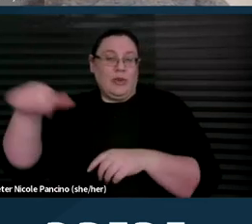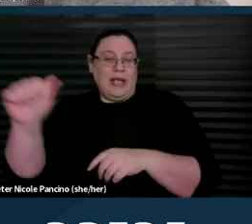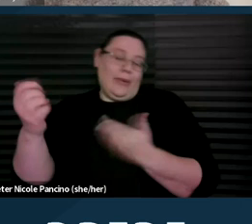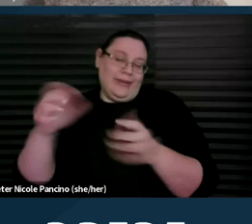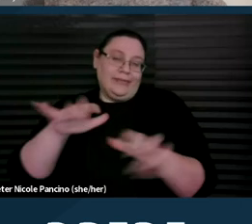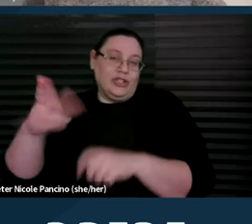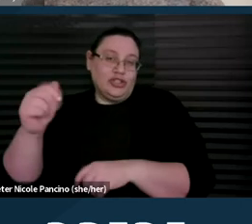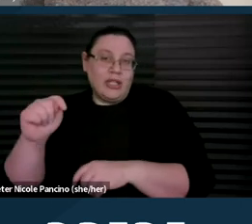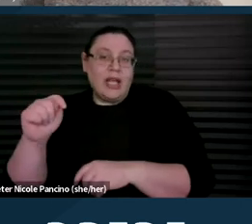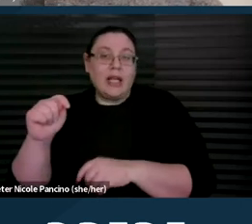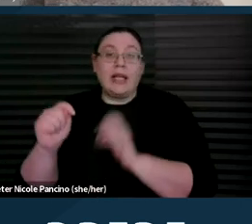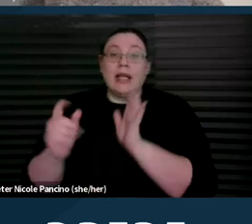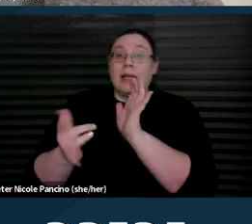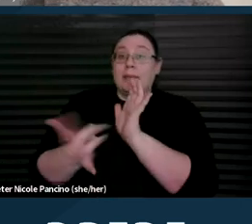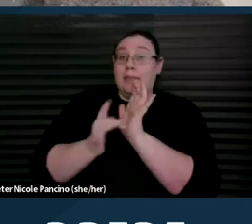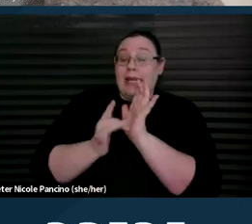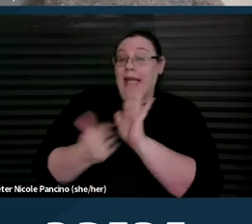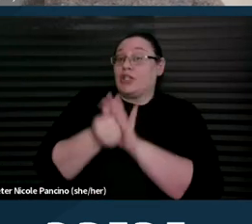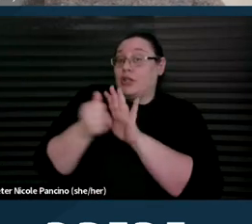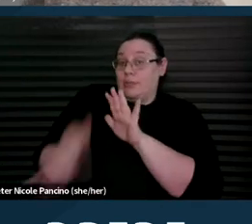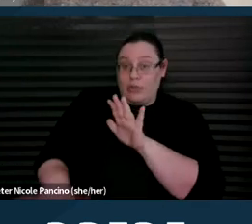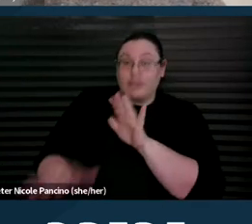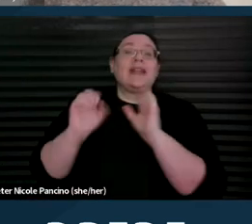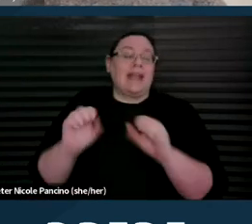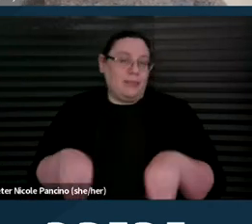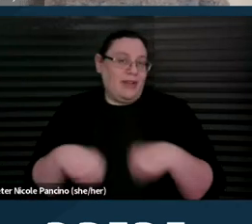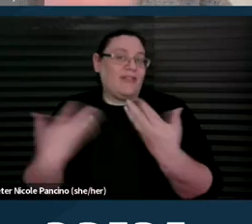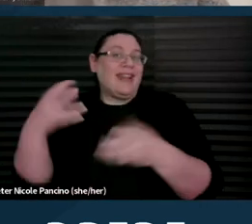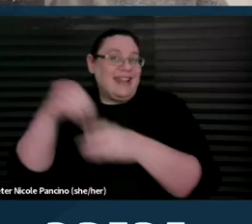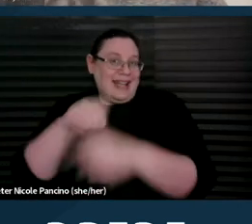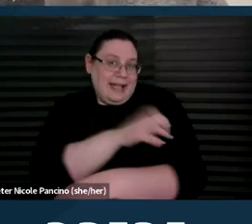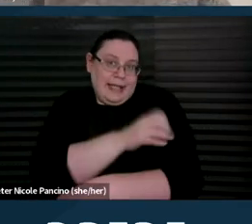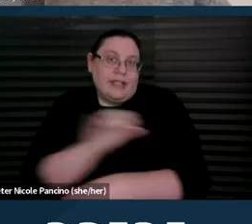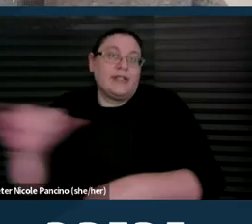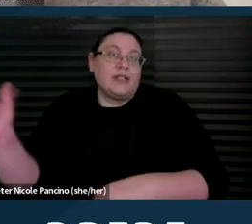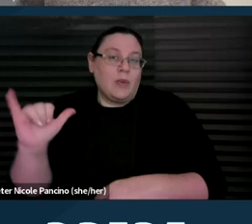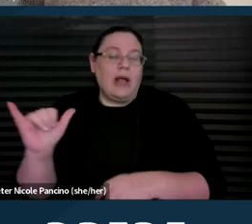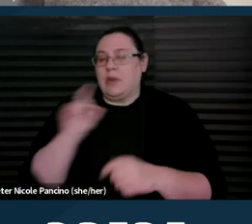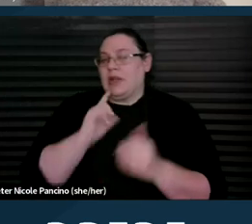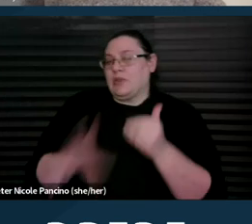that medication abortion can also be provided in clinics. So I just wanted to note that before I start,